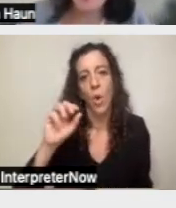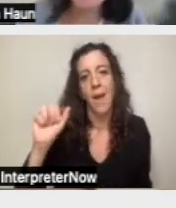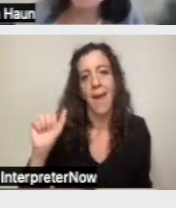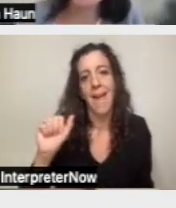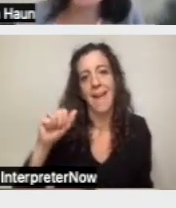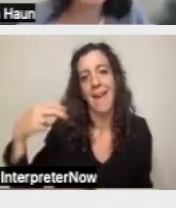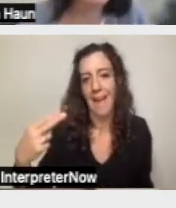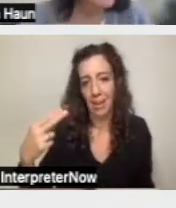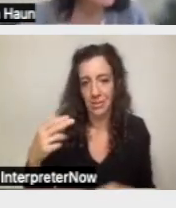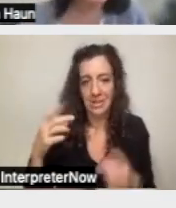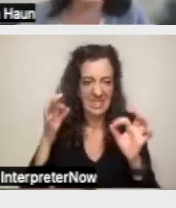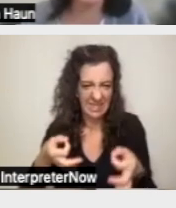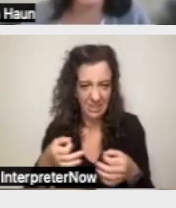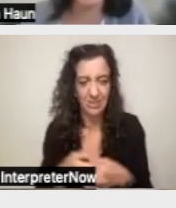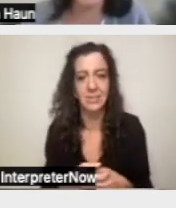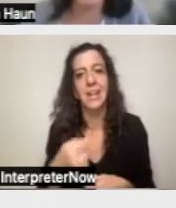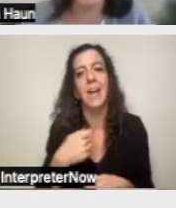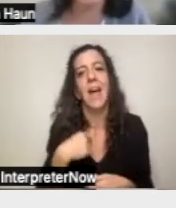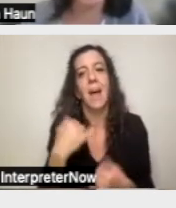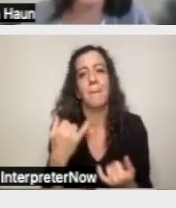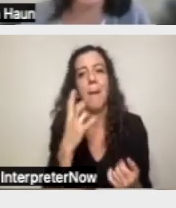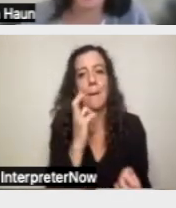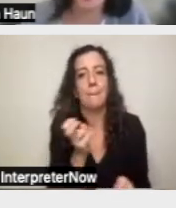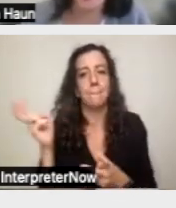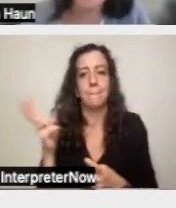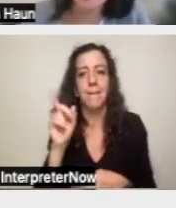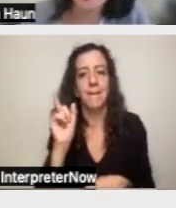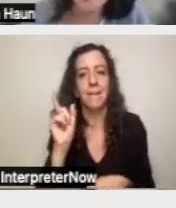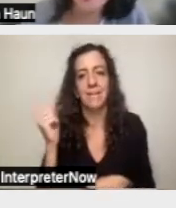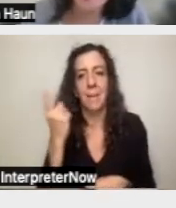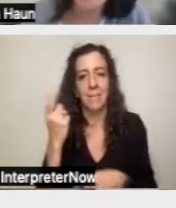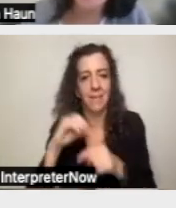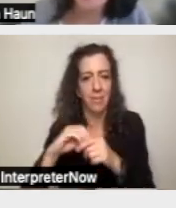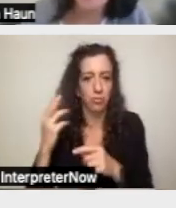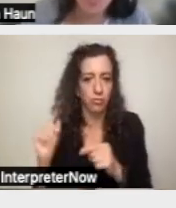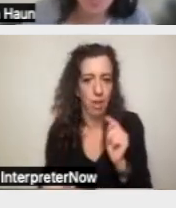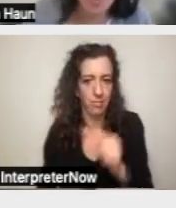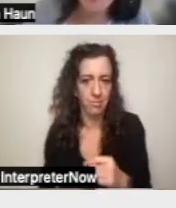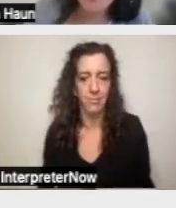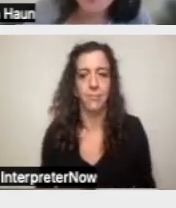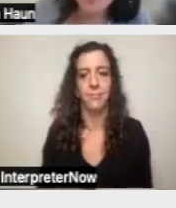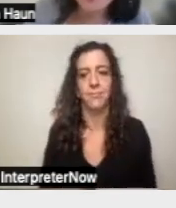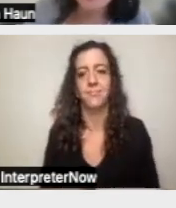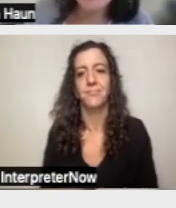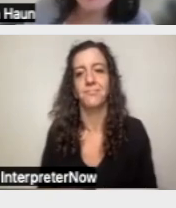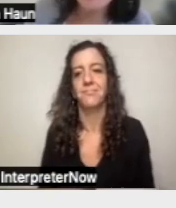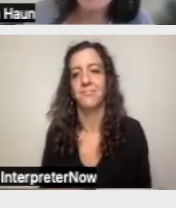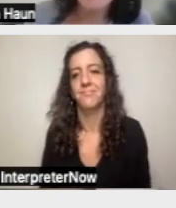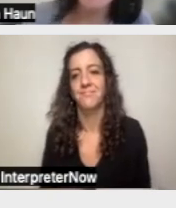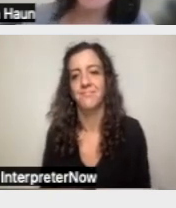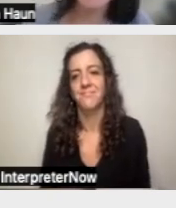I am going to drop this in the chat, here we go. Okay.